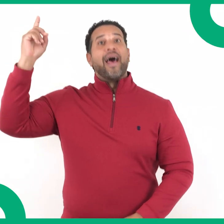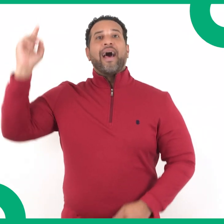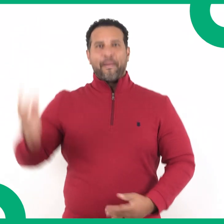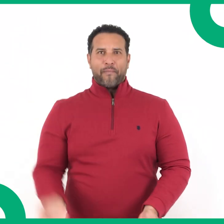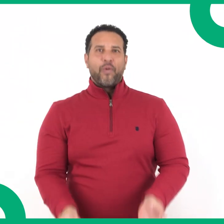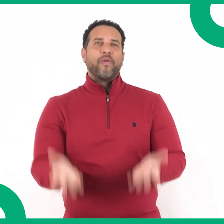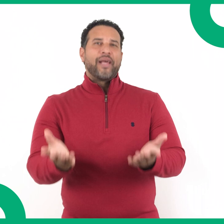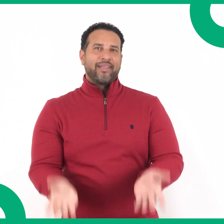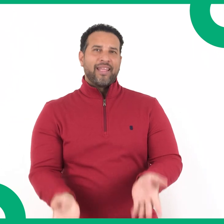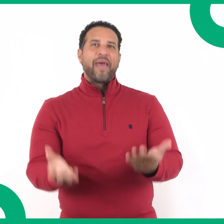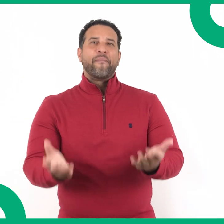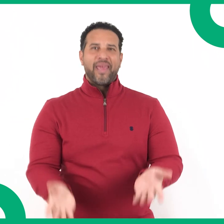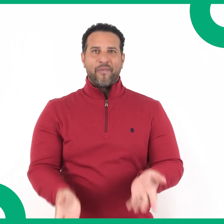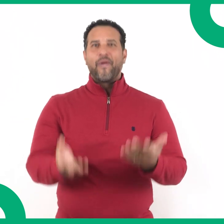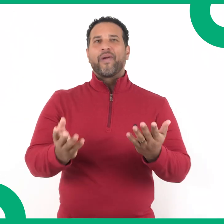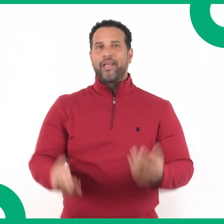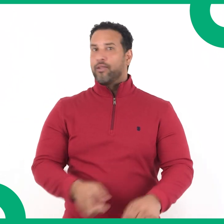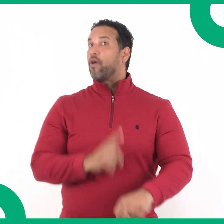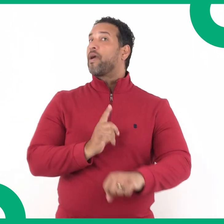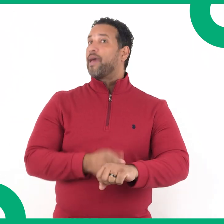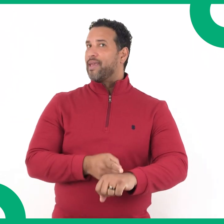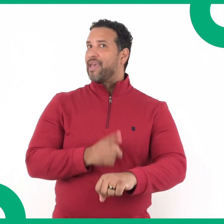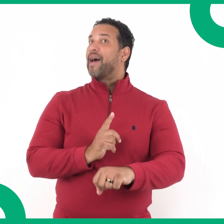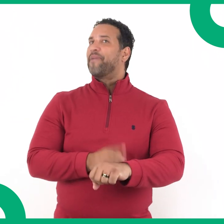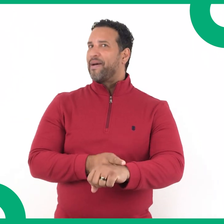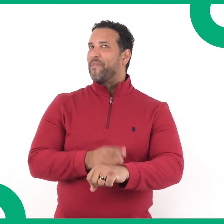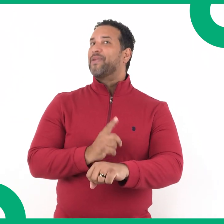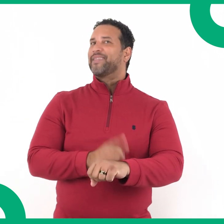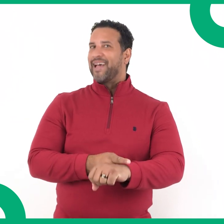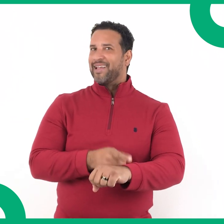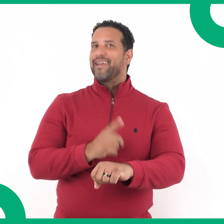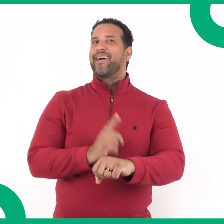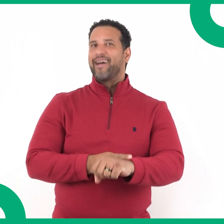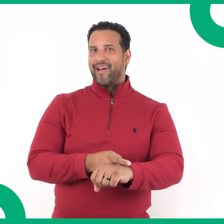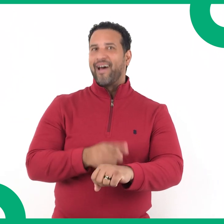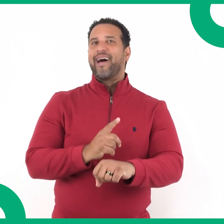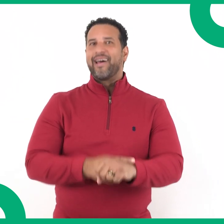Apúrate, mi burrito, que ya vamos a llegar.